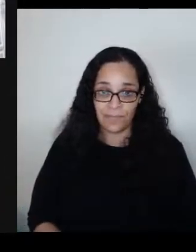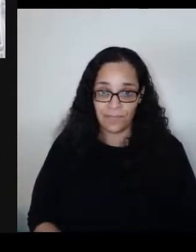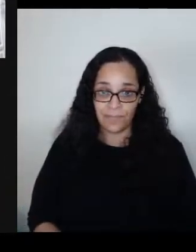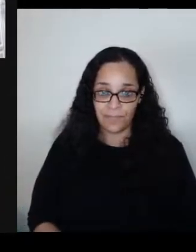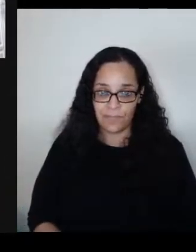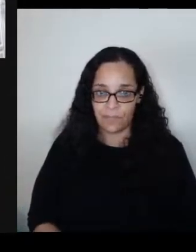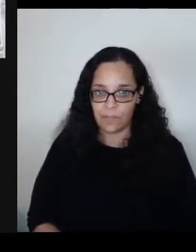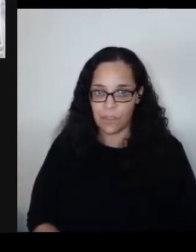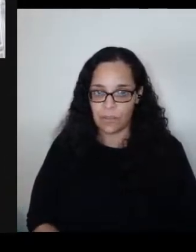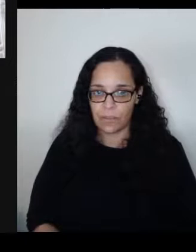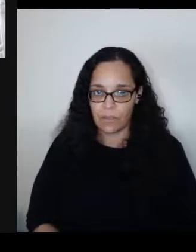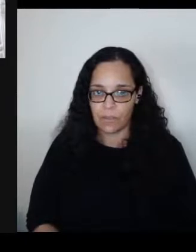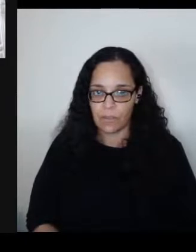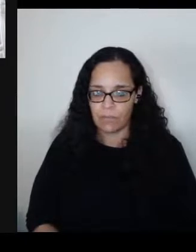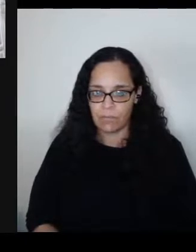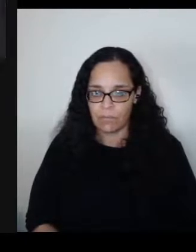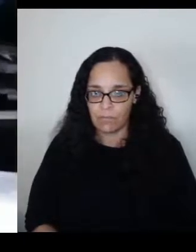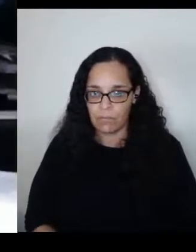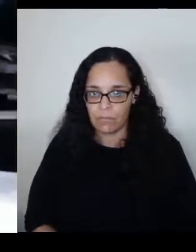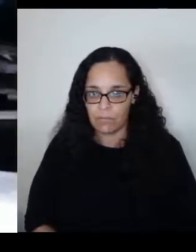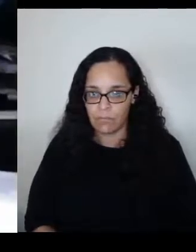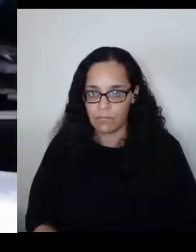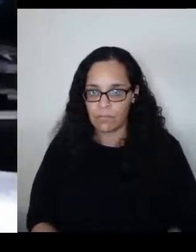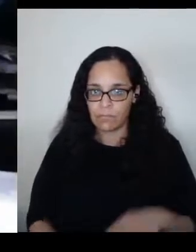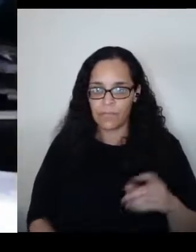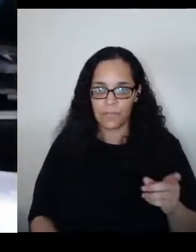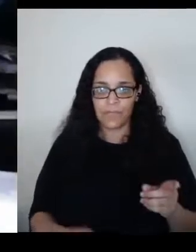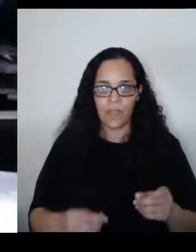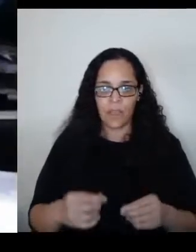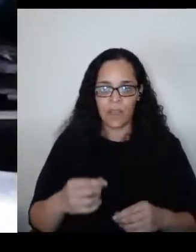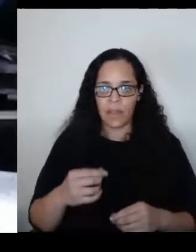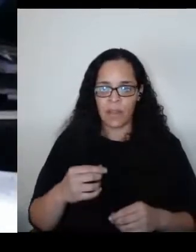I think that once you've made some attempt